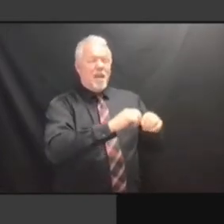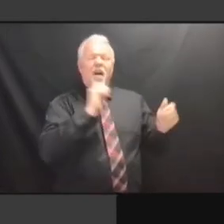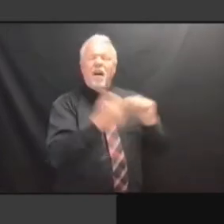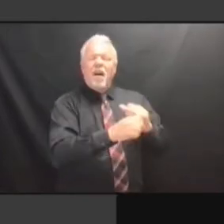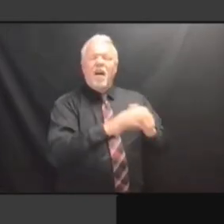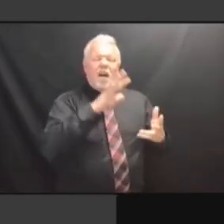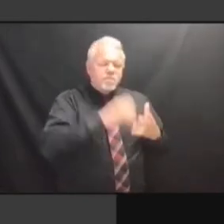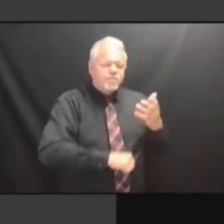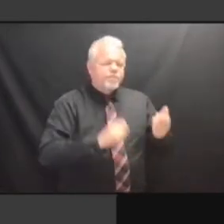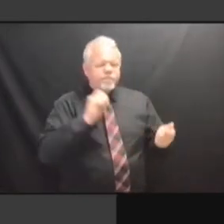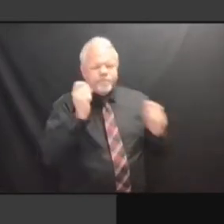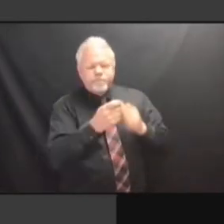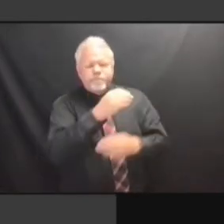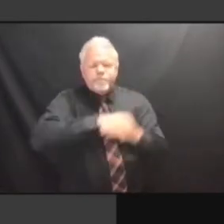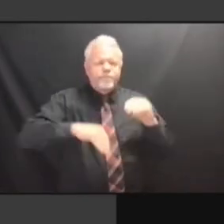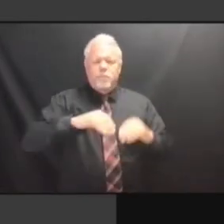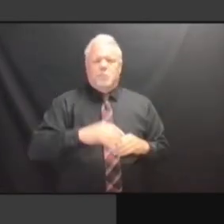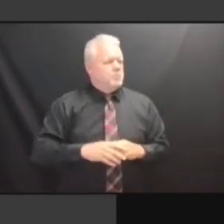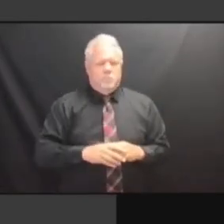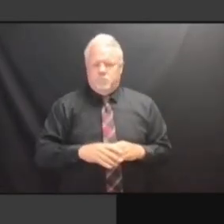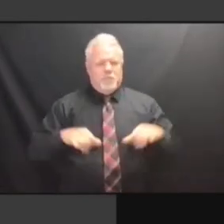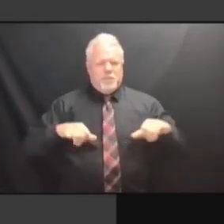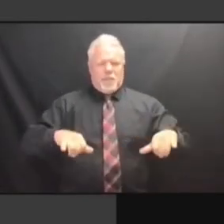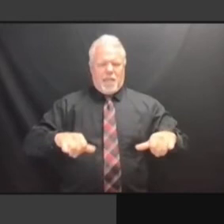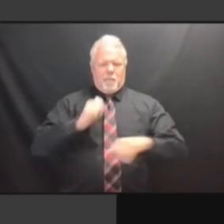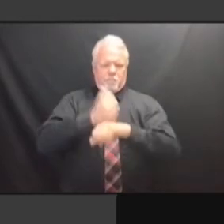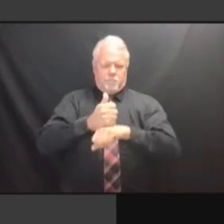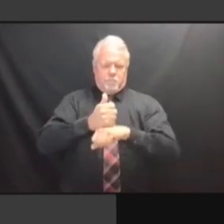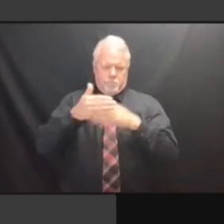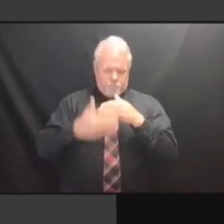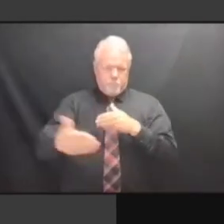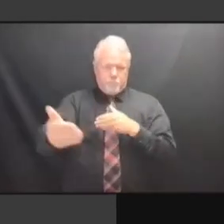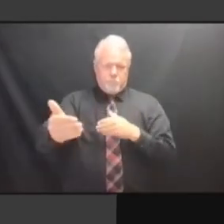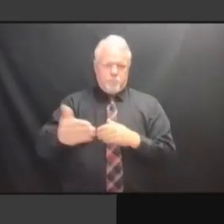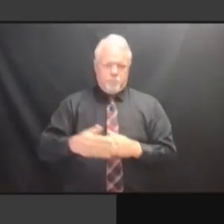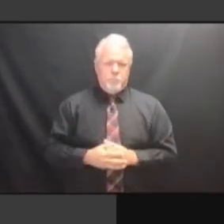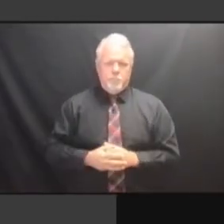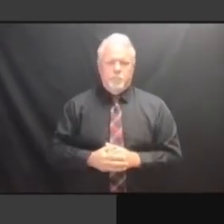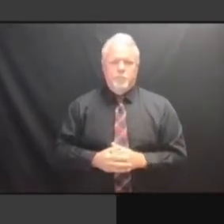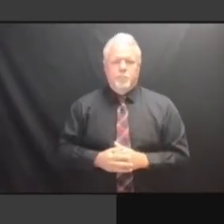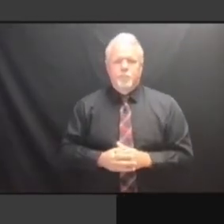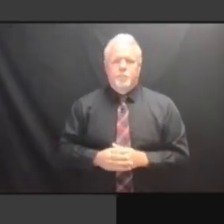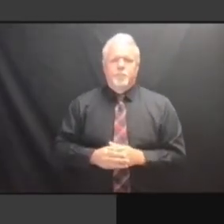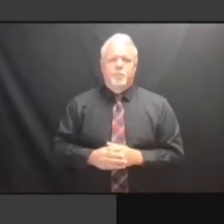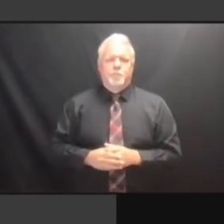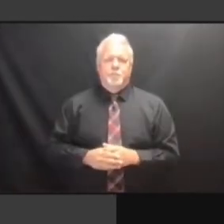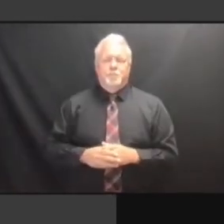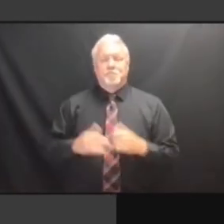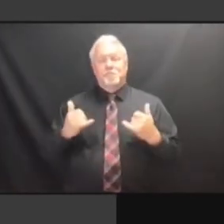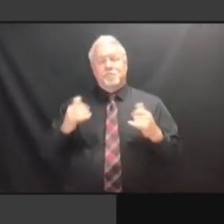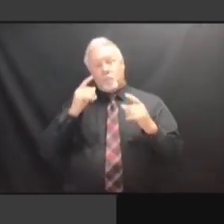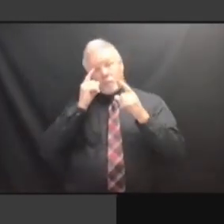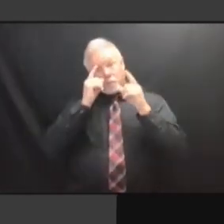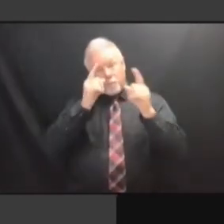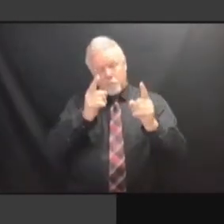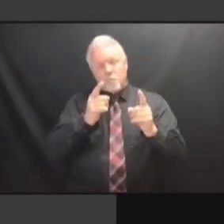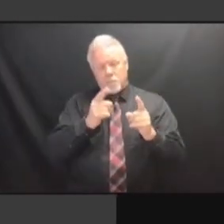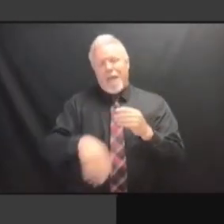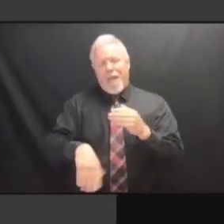WE'RE PLANNING AROUND THINGS THAT AREN'T GOING TO MOVE AND THAT AREN'T GOING TO MOVE AND THAT AREN'T GOING TO MOVE AND ADDING THAT AREN'T GOING TO MOVE AND ADDING ADDITIONAL THAT AREN'T GOING TO MOVE AND ADDING ADDITIONAL OFFICES THAT AREN'T GOING TO MOVE AND ADDING ADDITIONAL OFFICES FOR ADDING ADDITIONAL OFFICES FOR ADDING ADDITIONAL OFFICES FOR THE ADDING ADDITIONAL OFFICES FOR THE POSITIONS